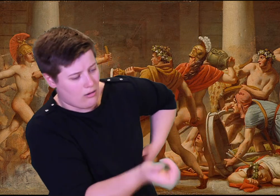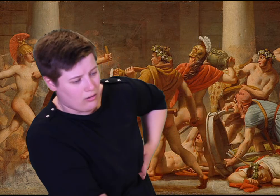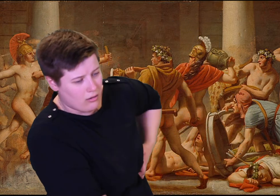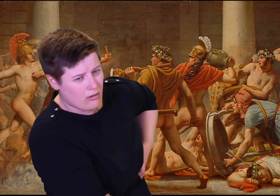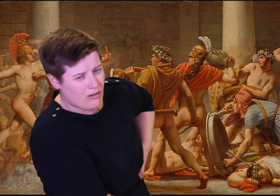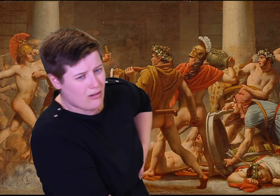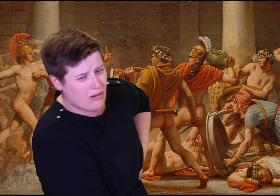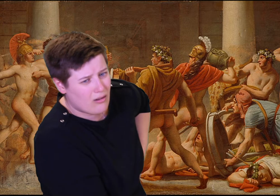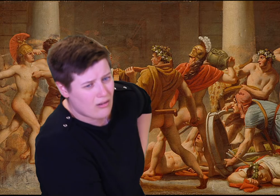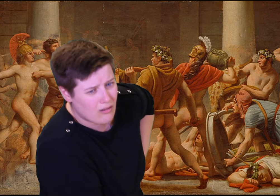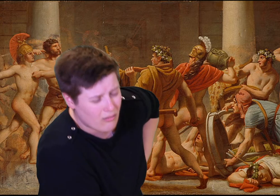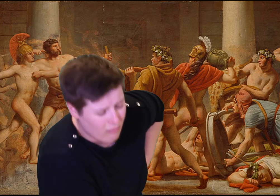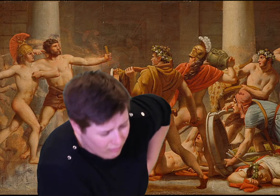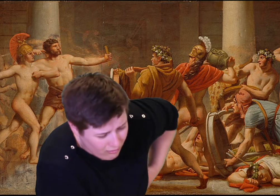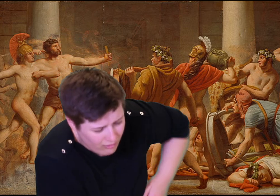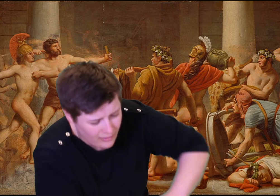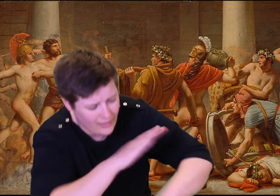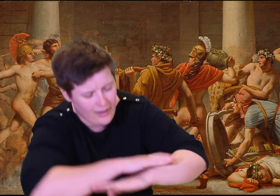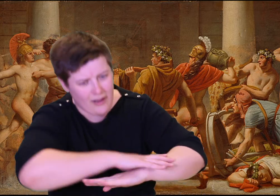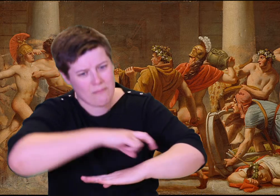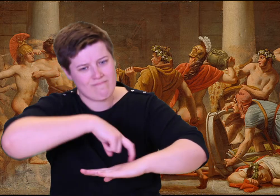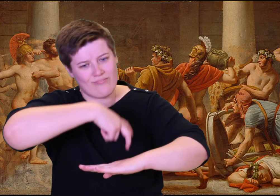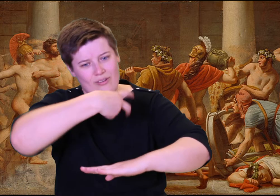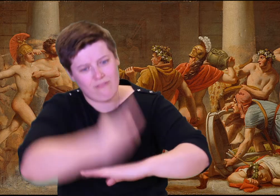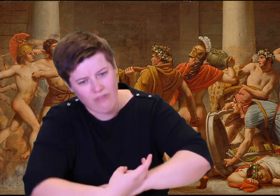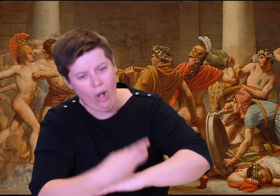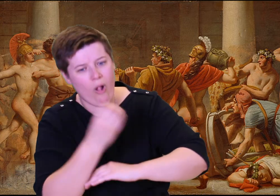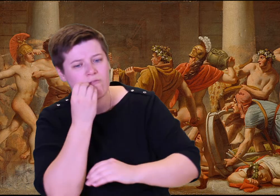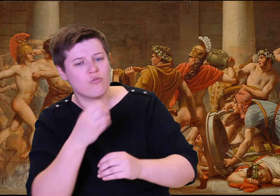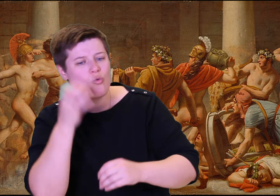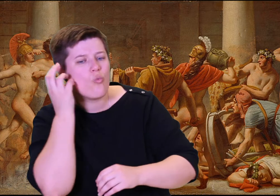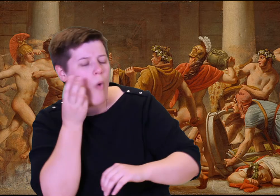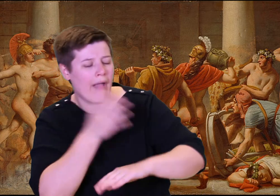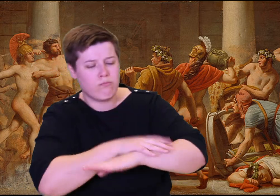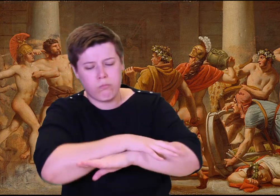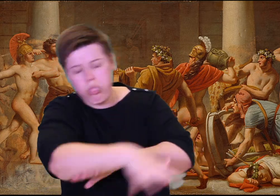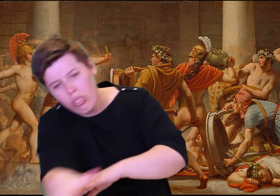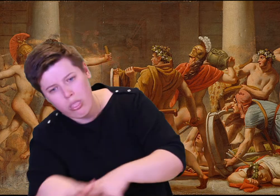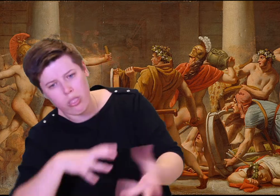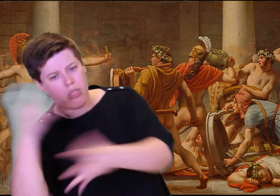Not one of you will escape death."